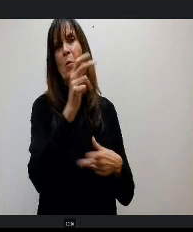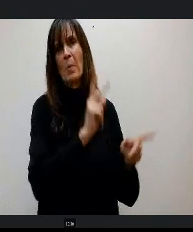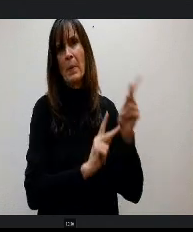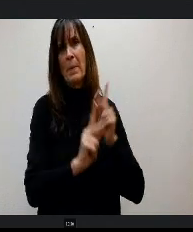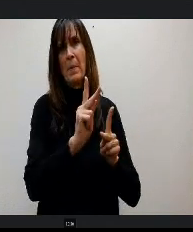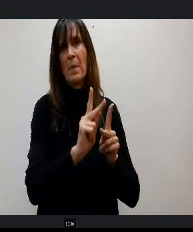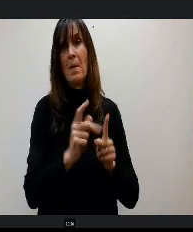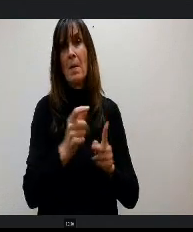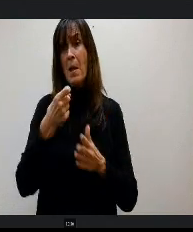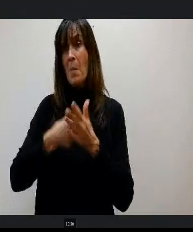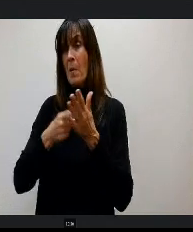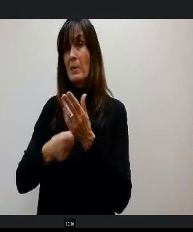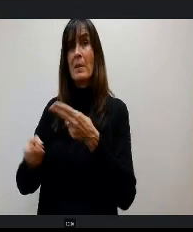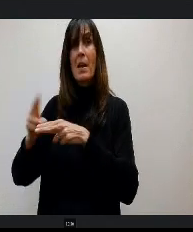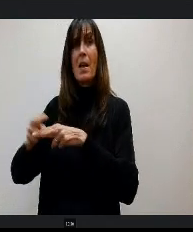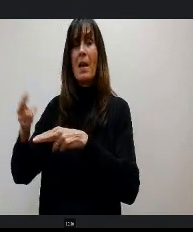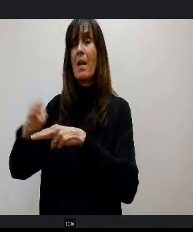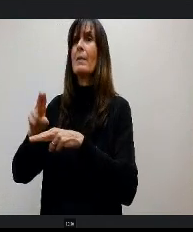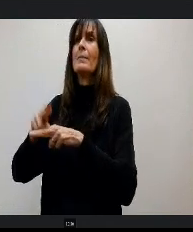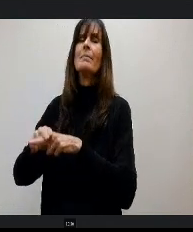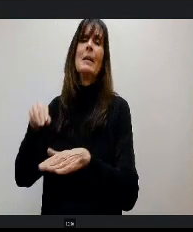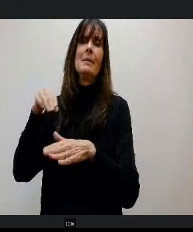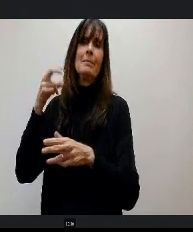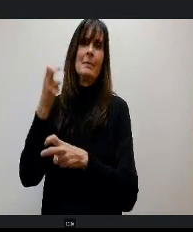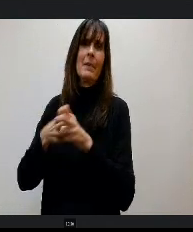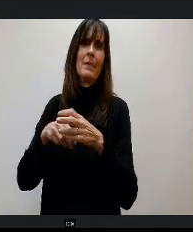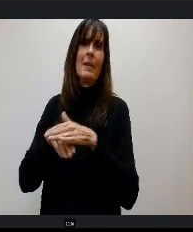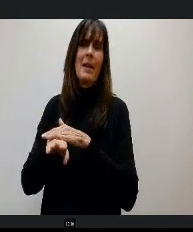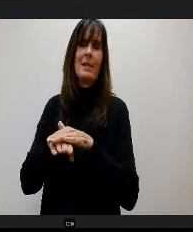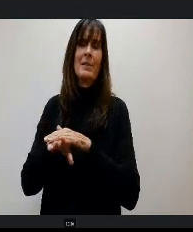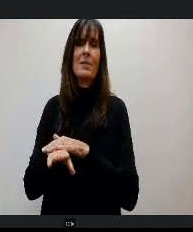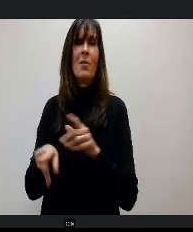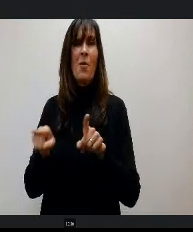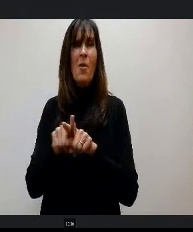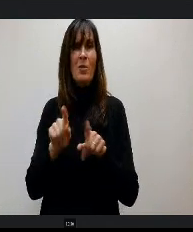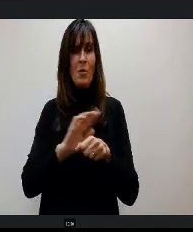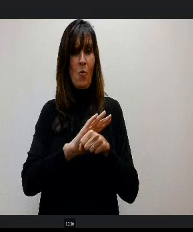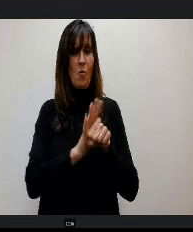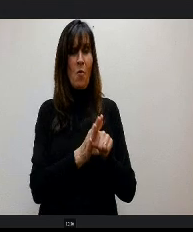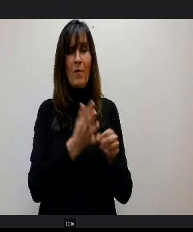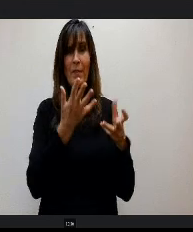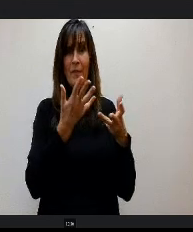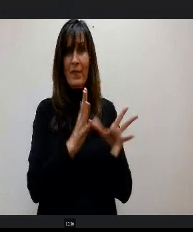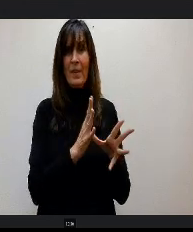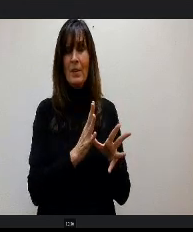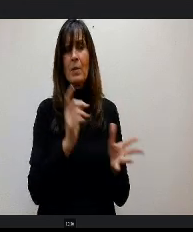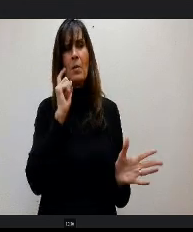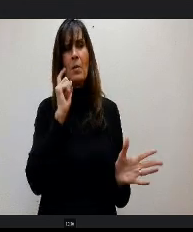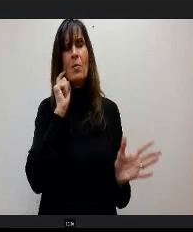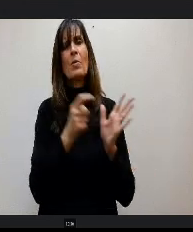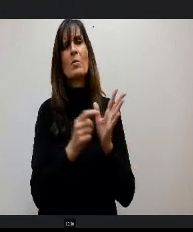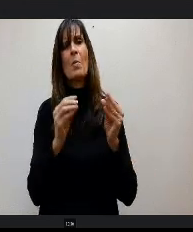to access. We've also seen following Covid just a greater variety of non traditional